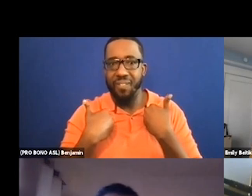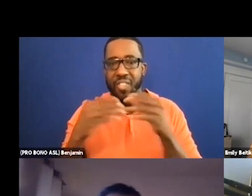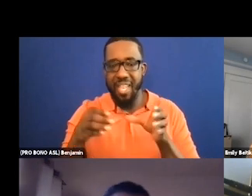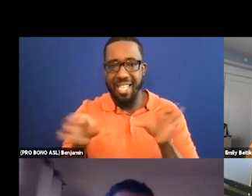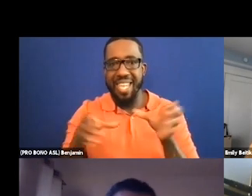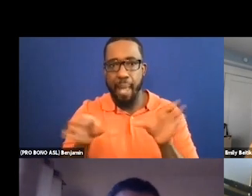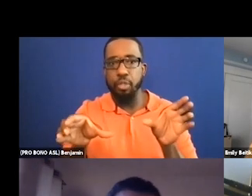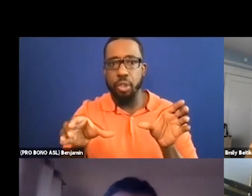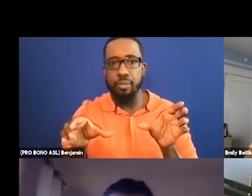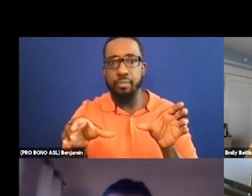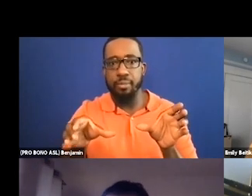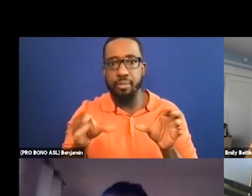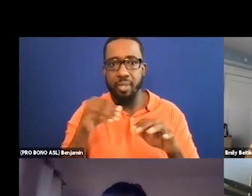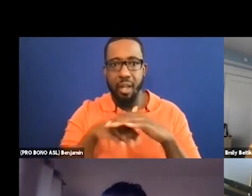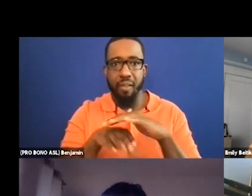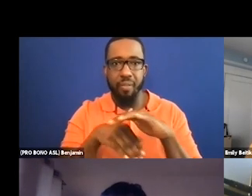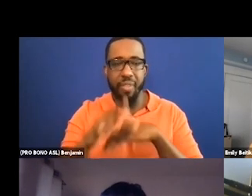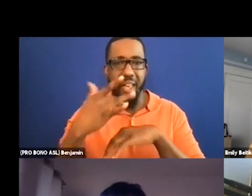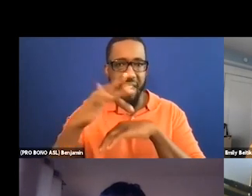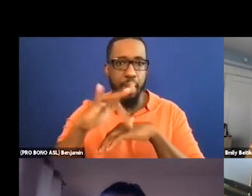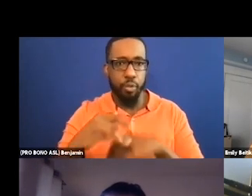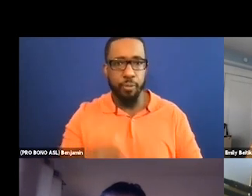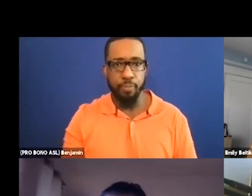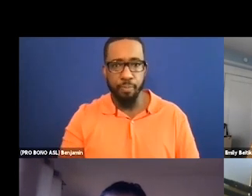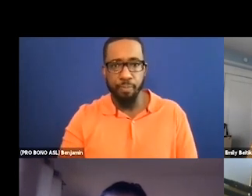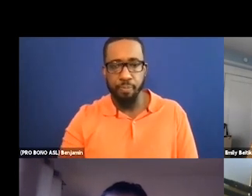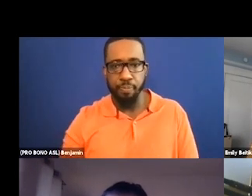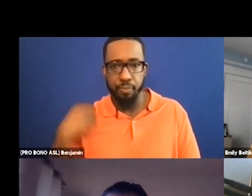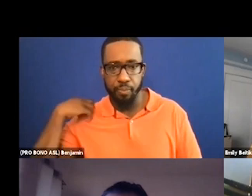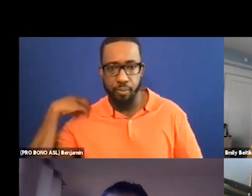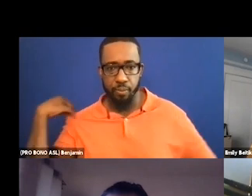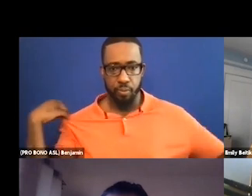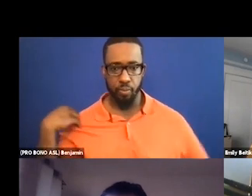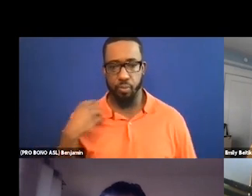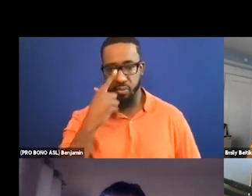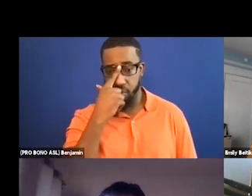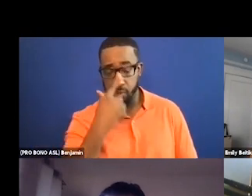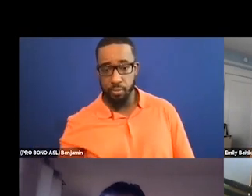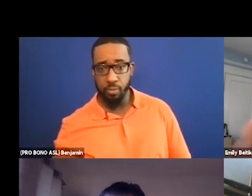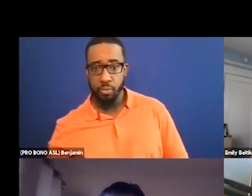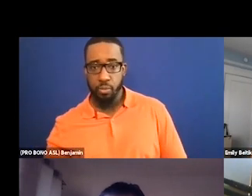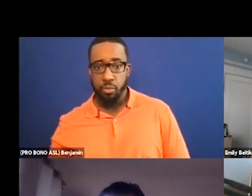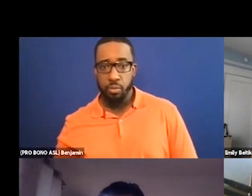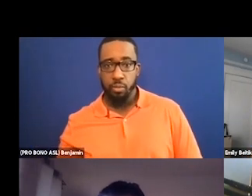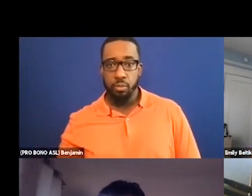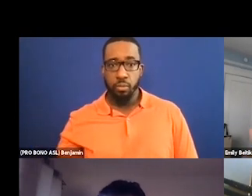Well, I can say one of the things you're doing already is huge.